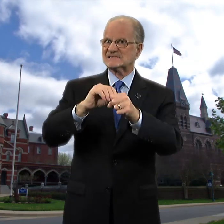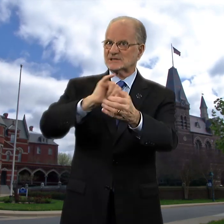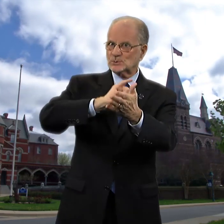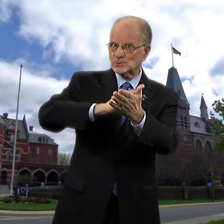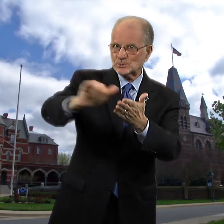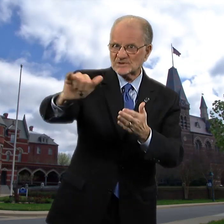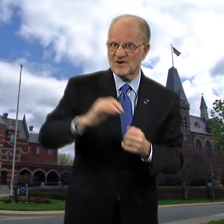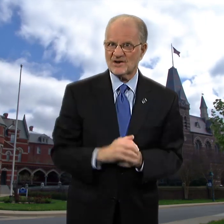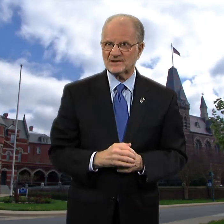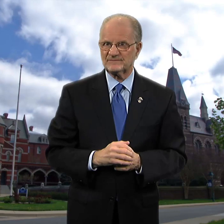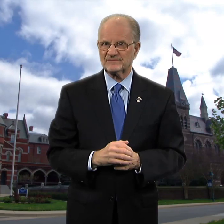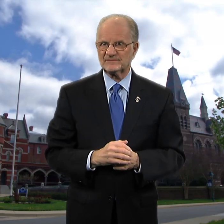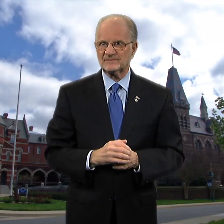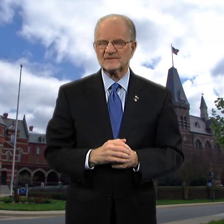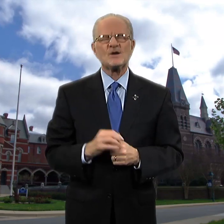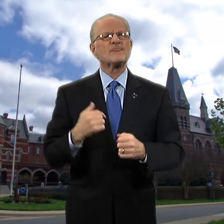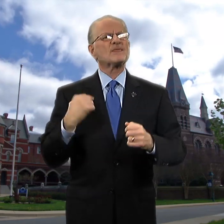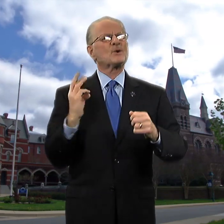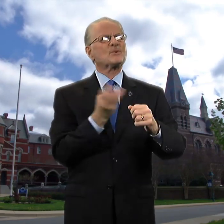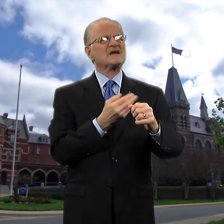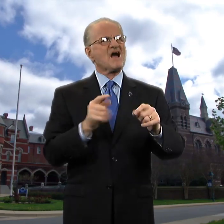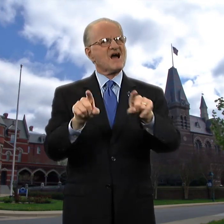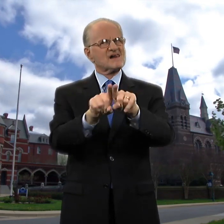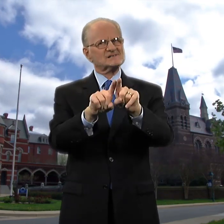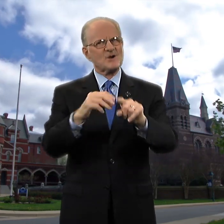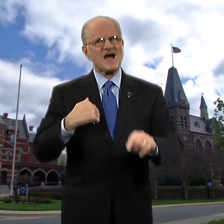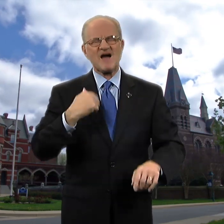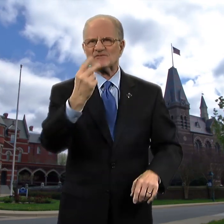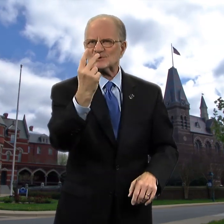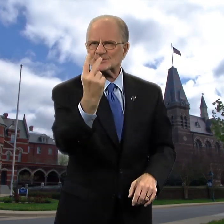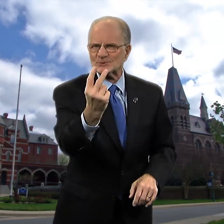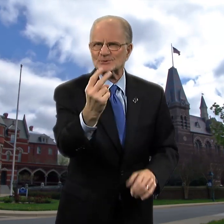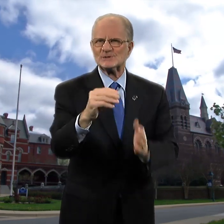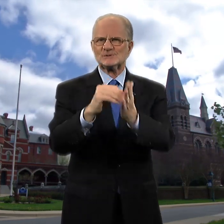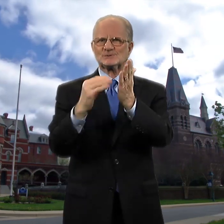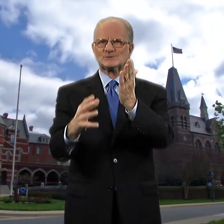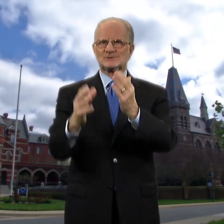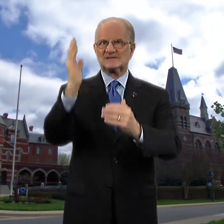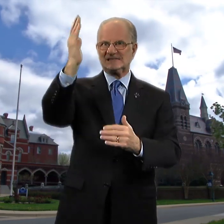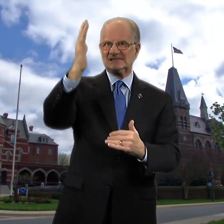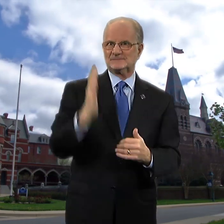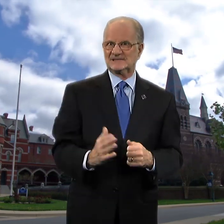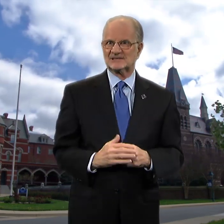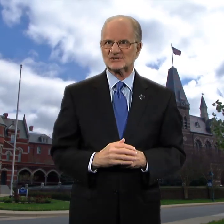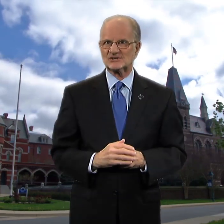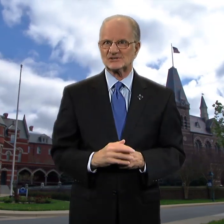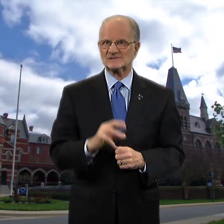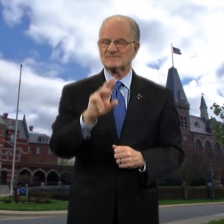and adults in New York. We also have two student speakers.